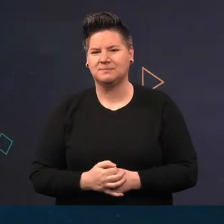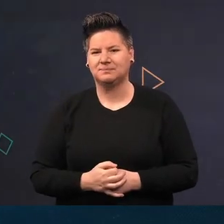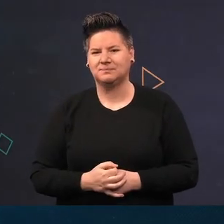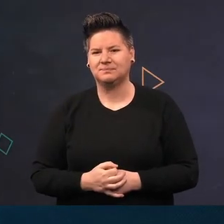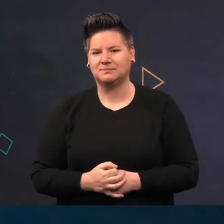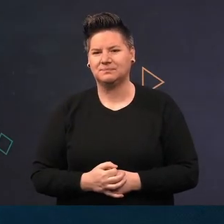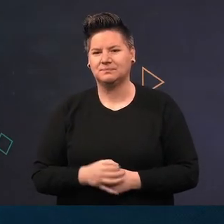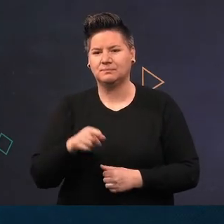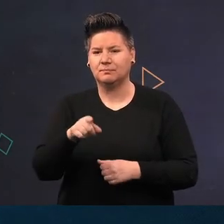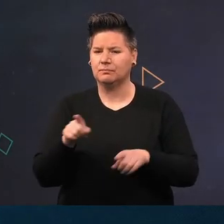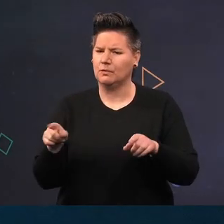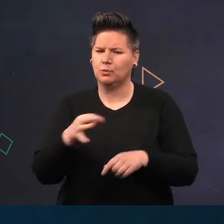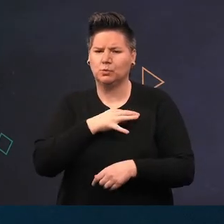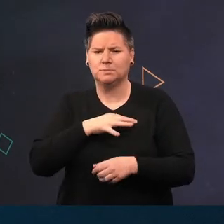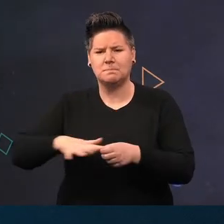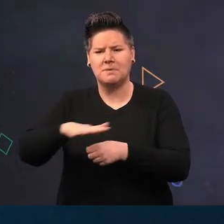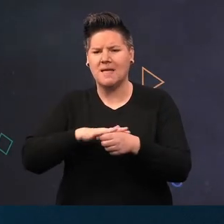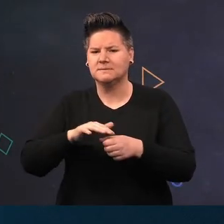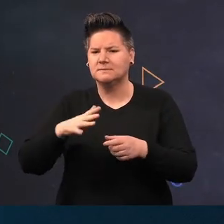Always a good place to look out for feeding sea slugs where they release their eggs.